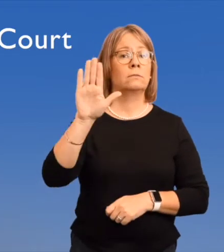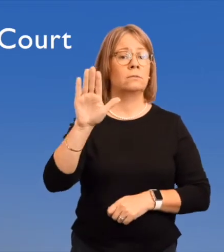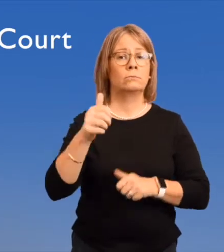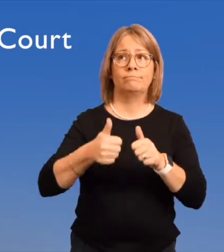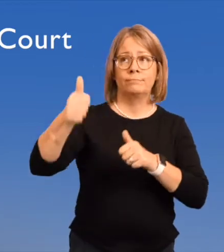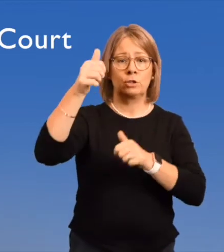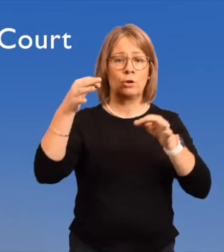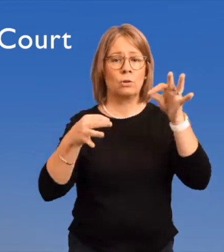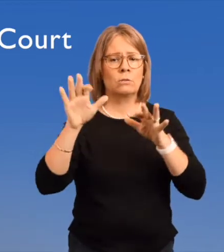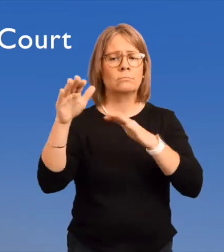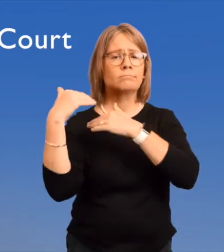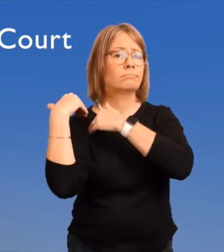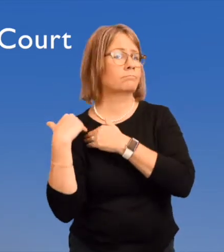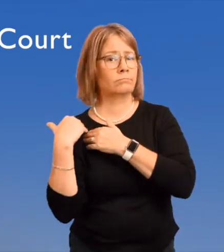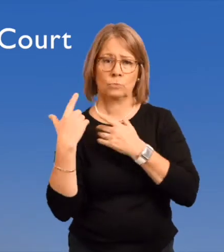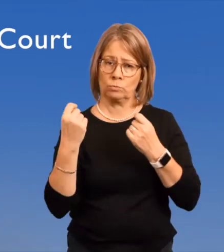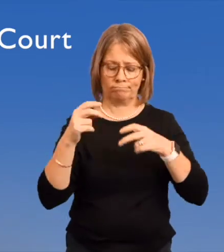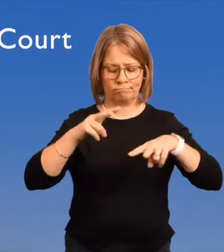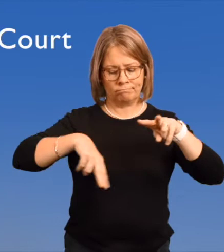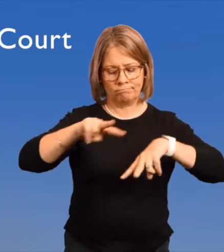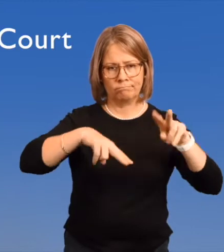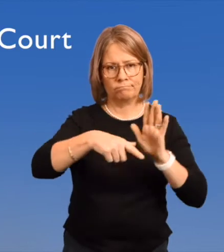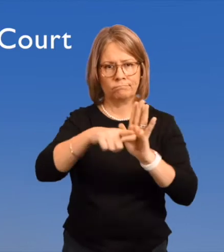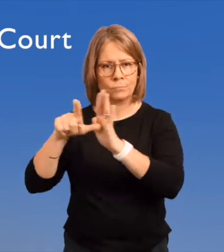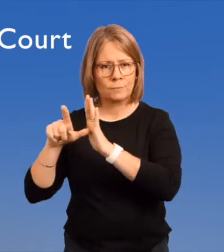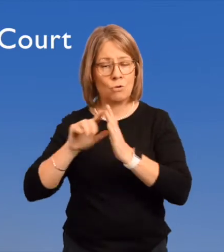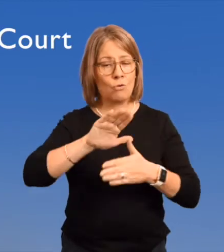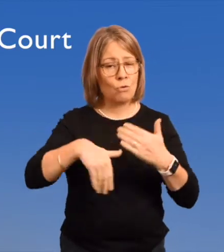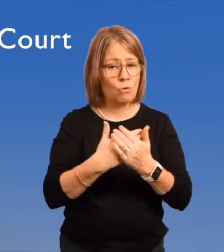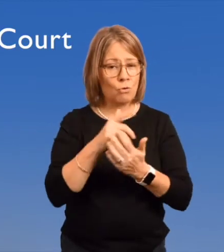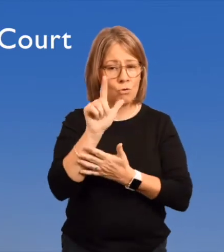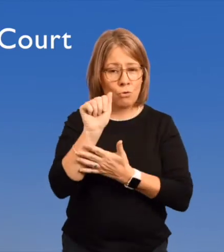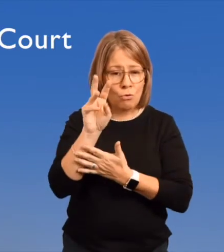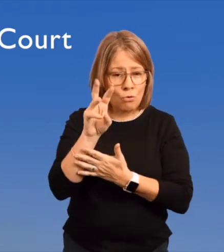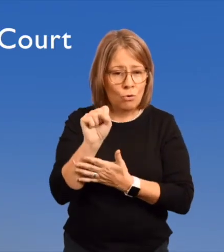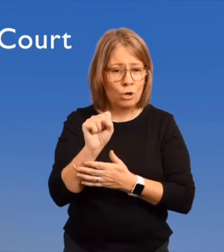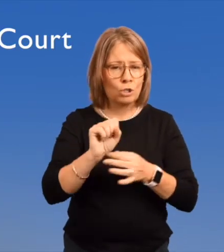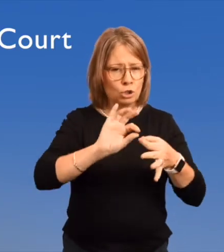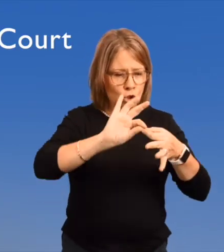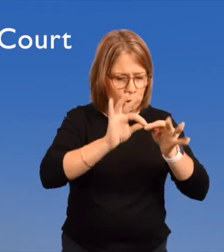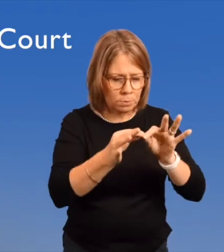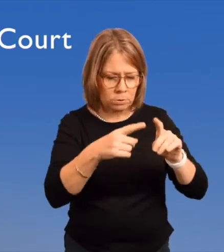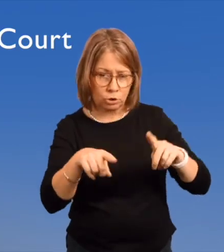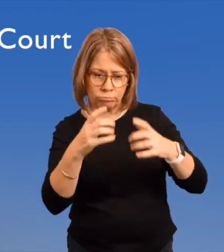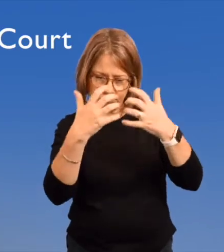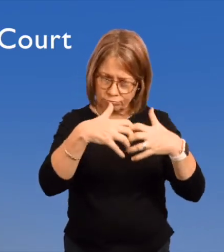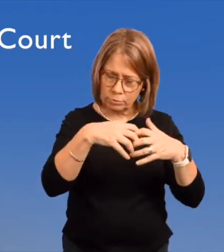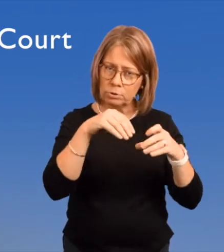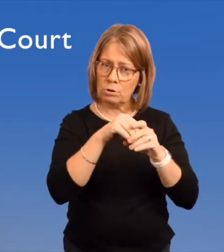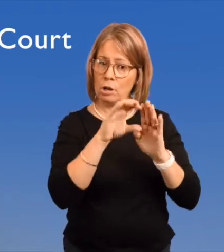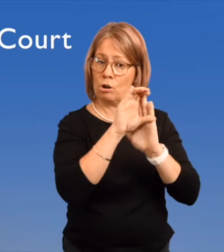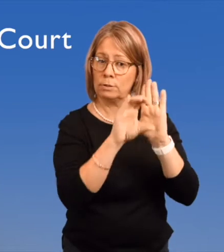The Supreme Court's job is to interpret the laws in the Constitution, --